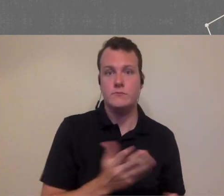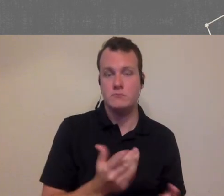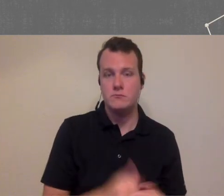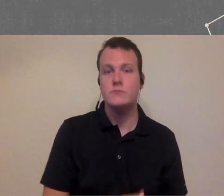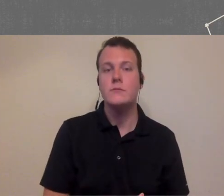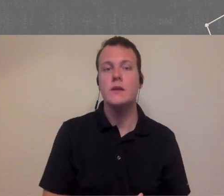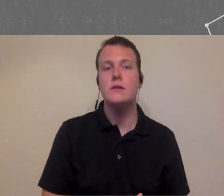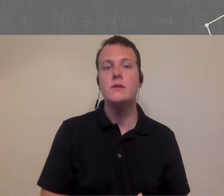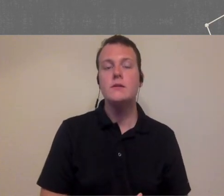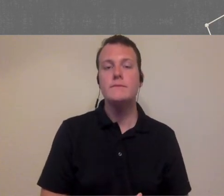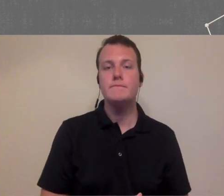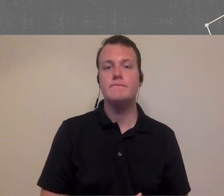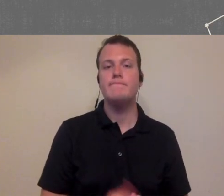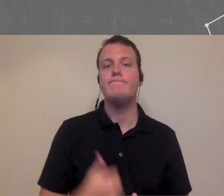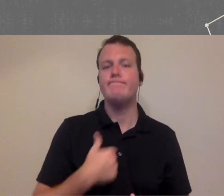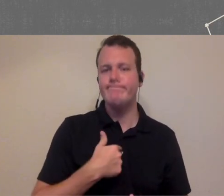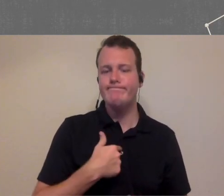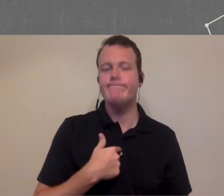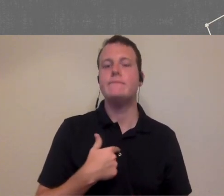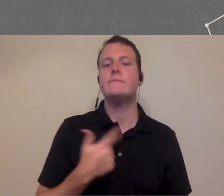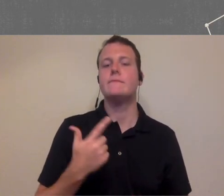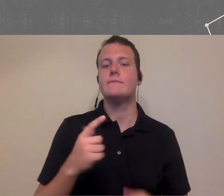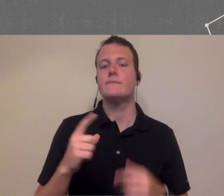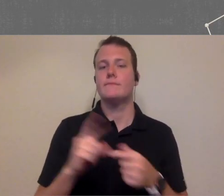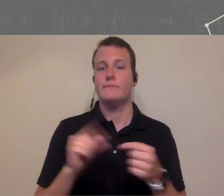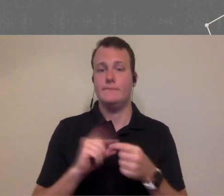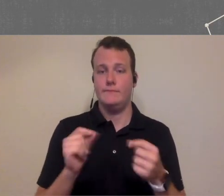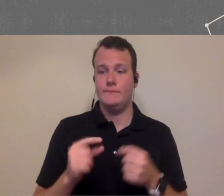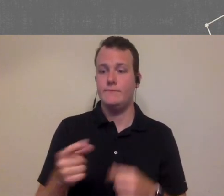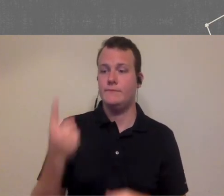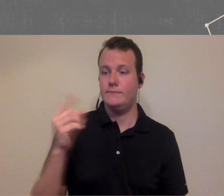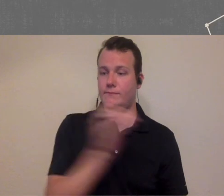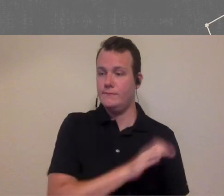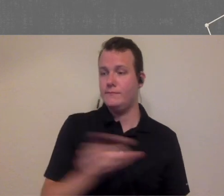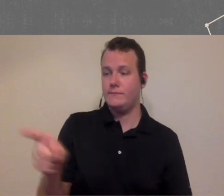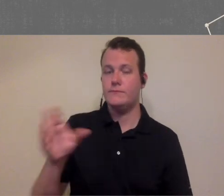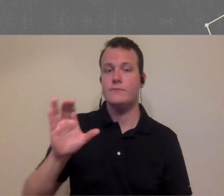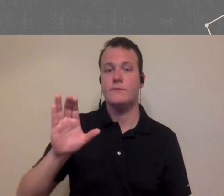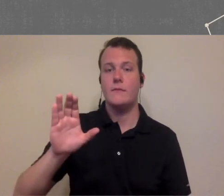right but it you know I that clinic before that uses all online scheduling